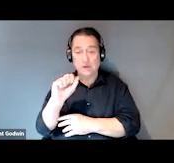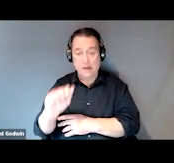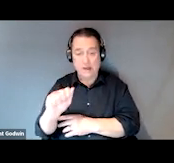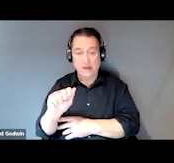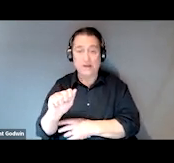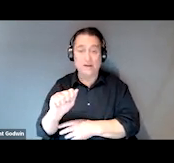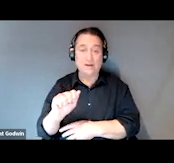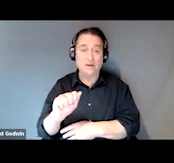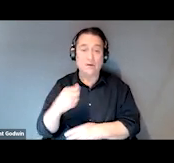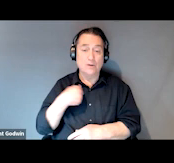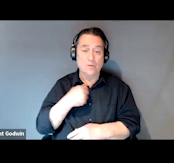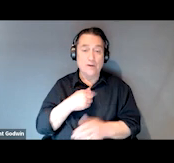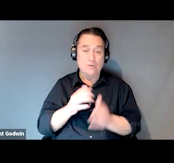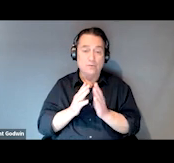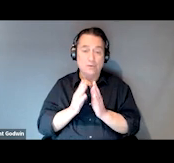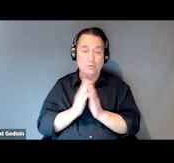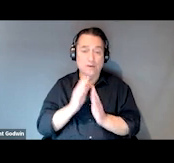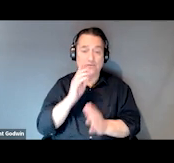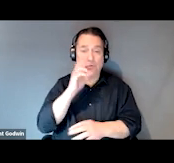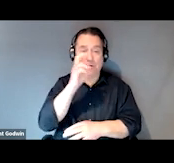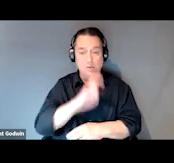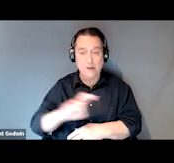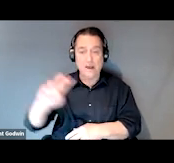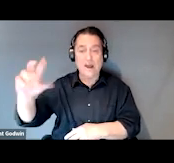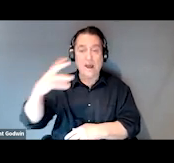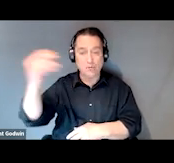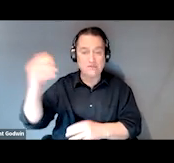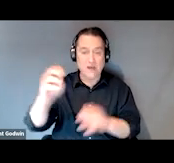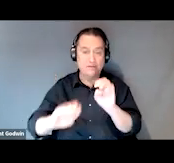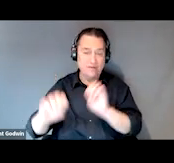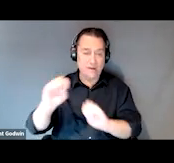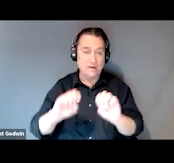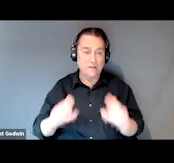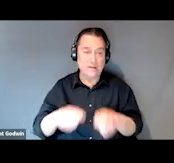to an outside evaluation. They're able to prescribe psychiatric medications.